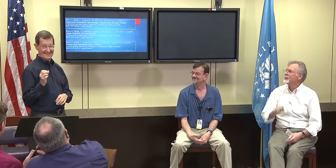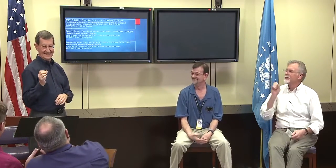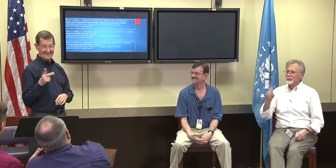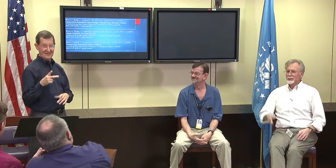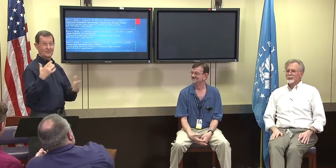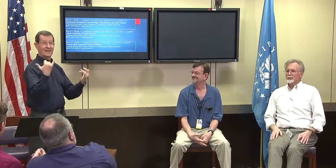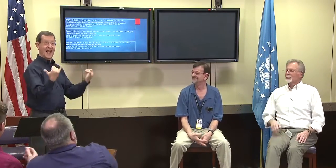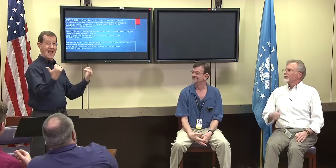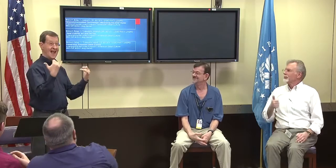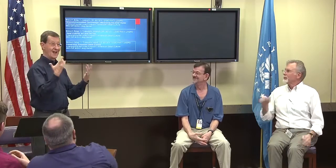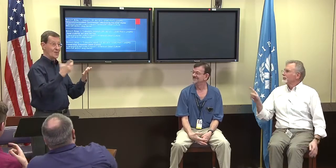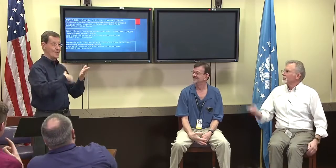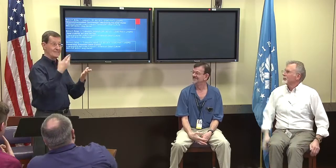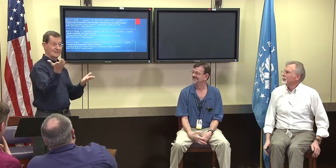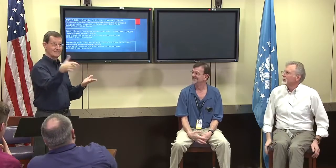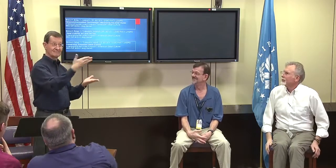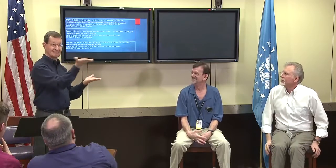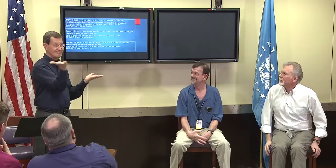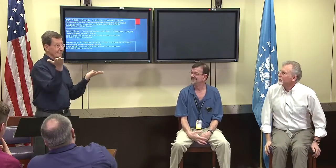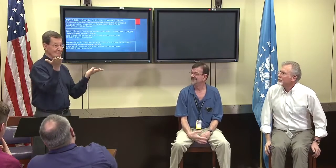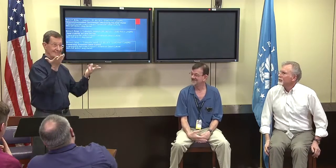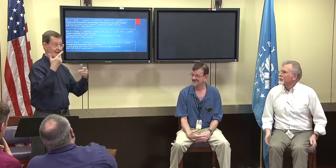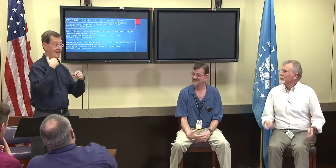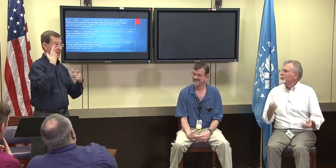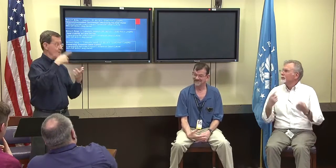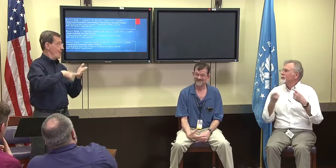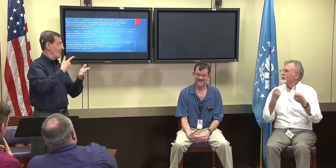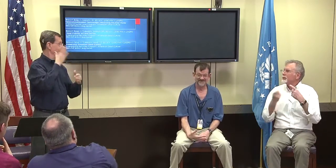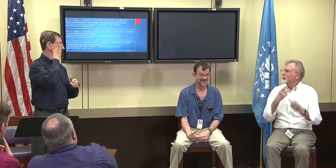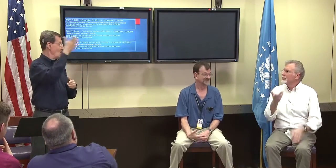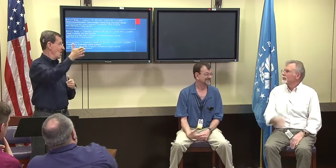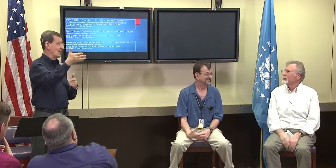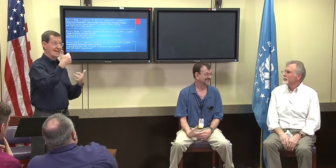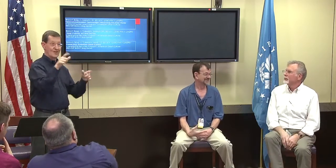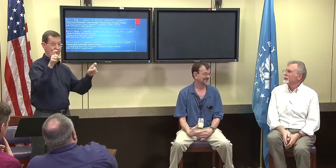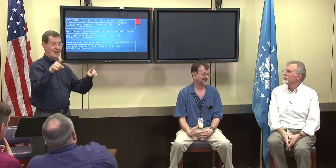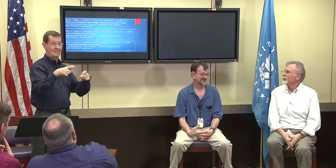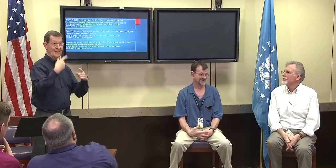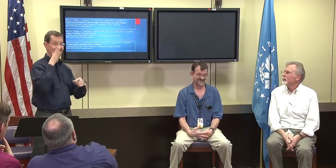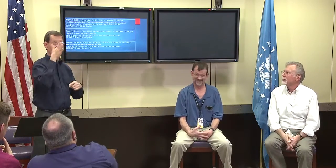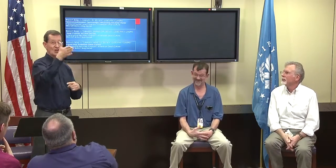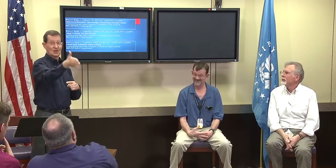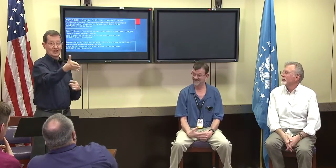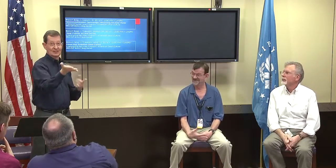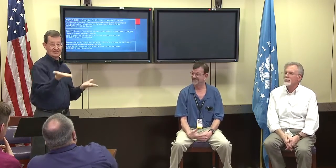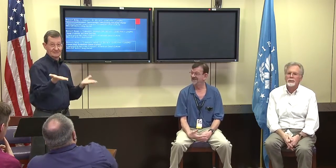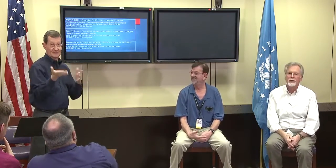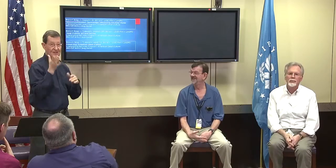It gets pretty thick so I used to avoid vlogs a lot. Alex Richey: Any other questions about the future,